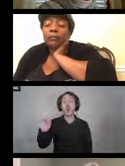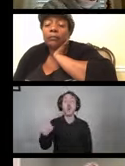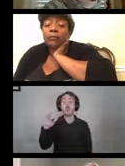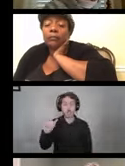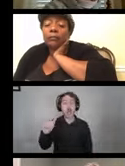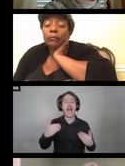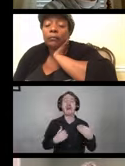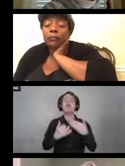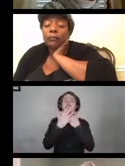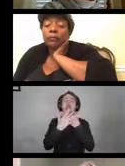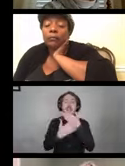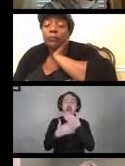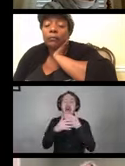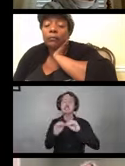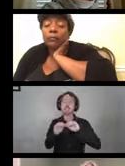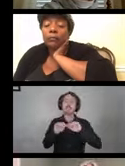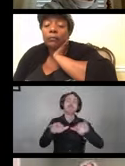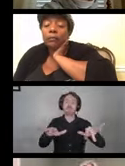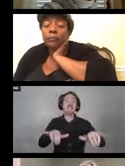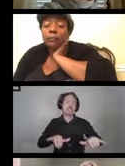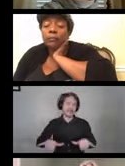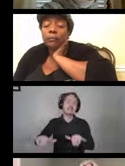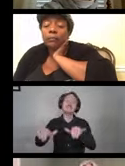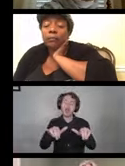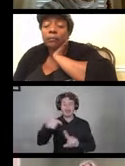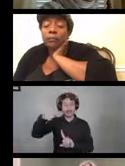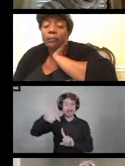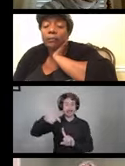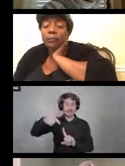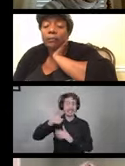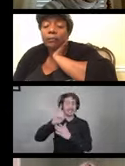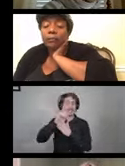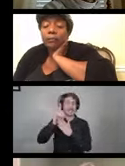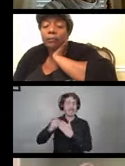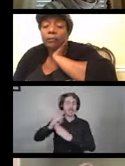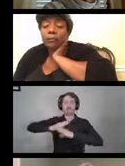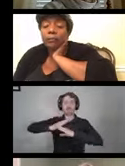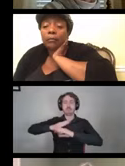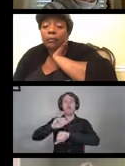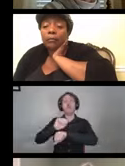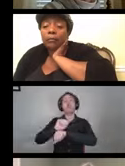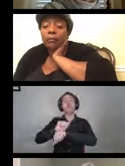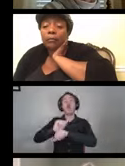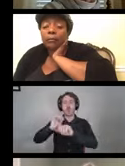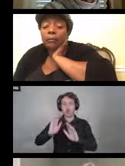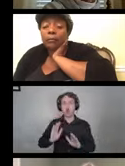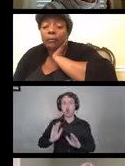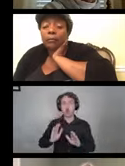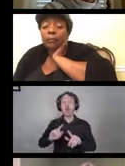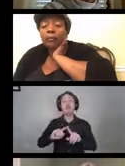and guidelines there. That is actually designed to protect workers. The guidance is generally applied